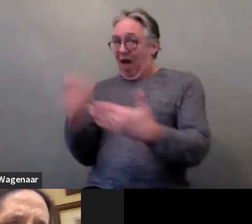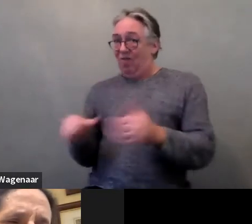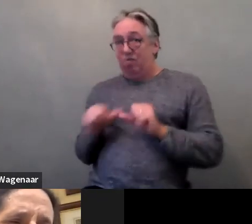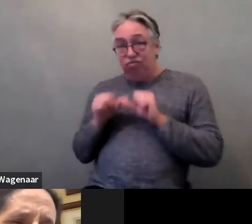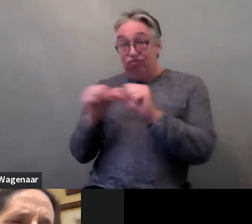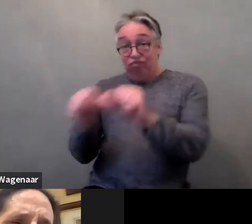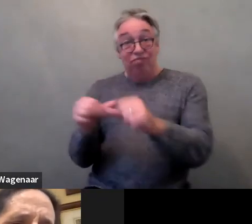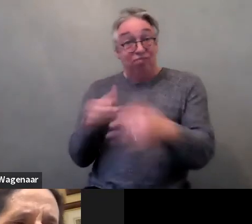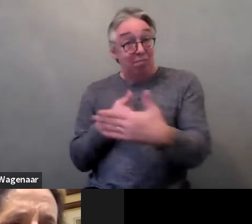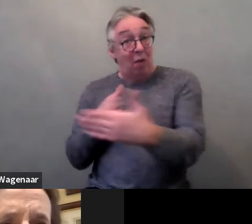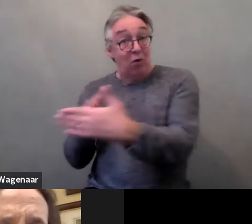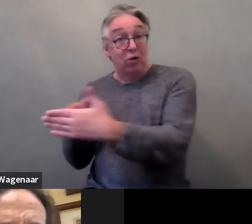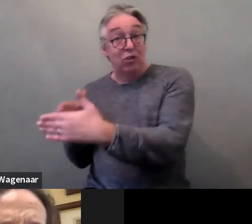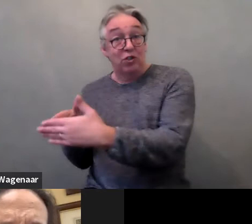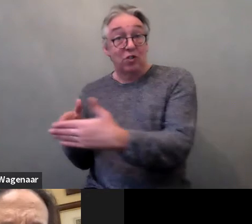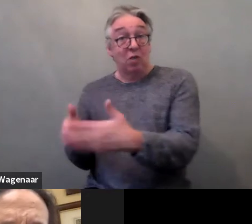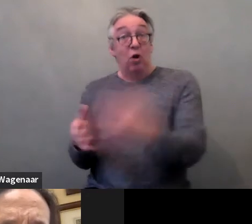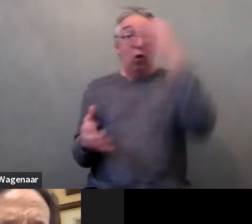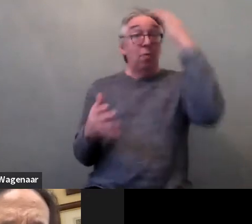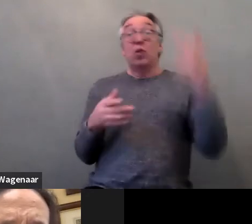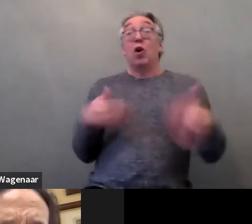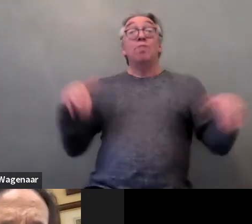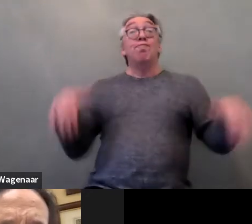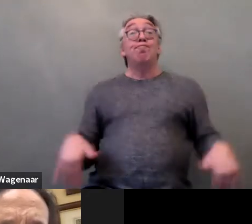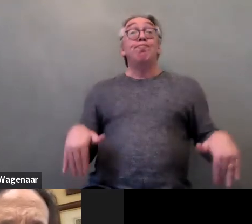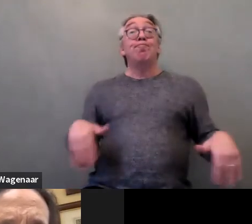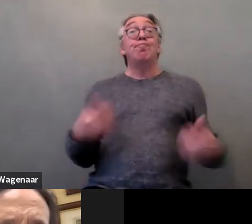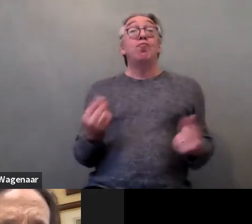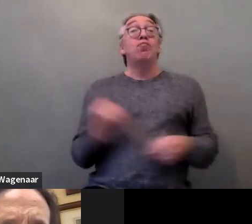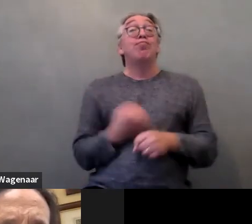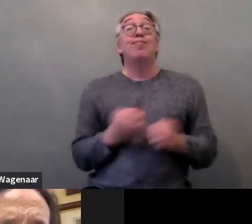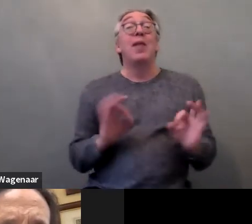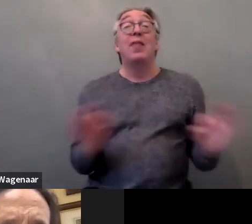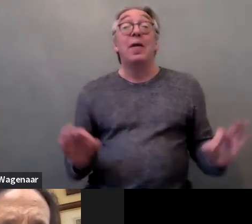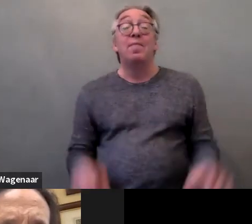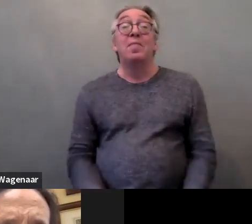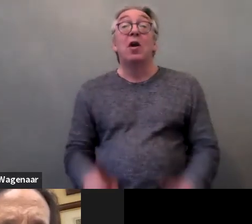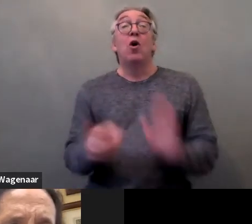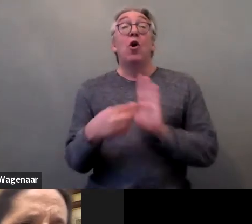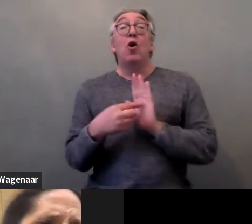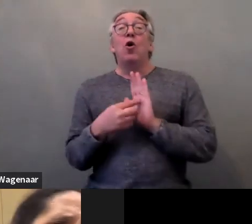And weren't being addressed, for example, there was no timely transport to shelters,